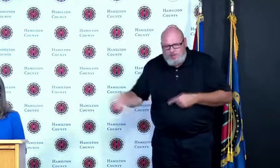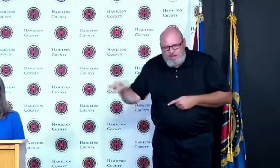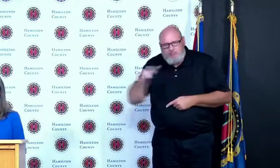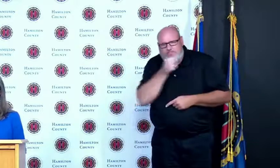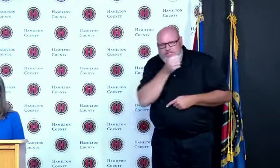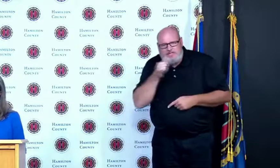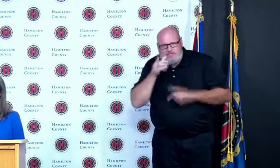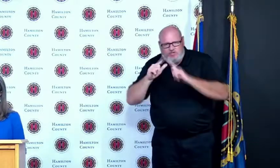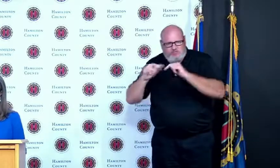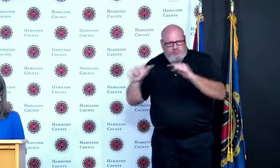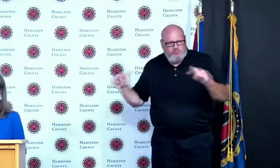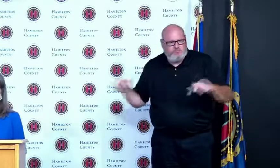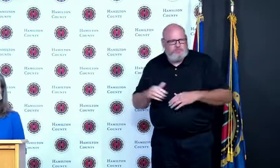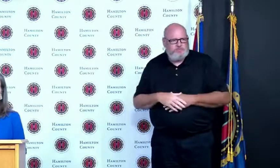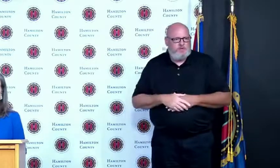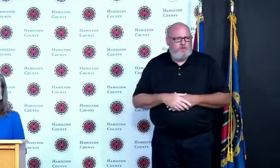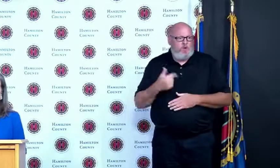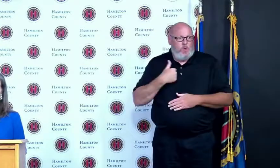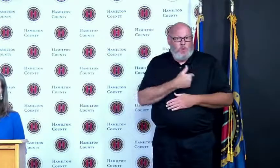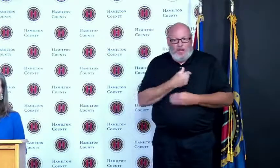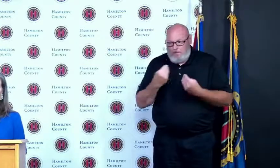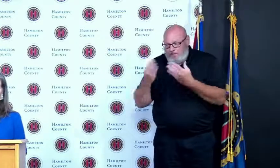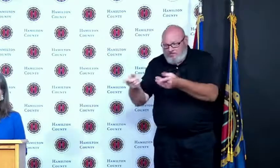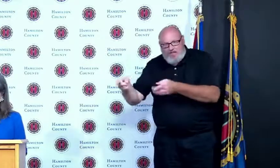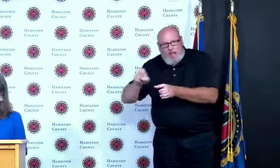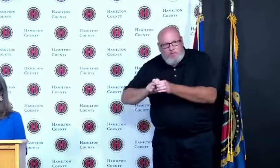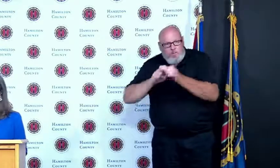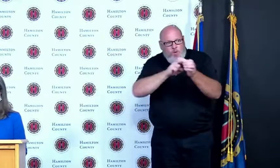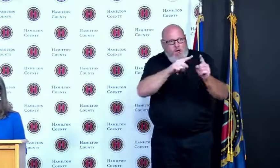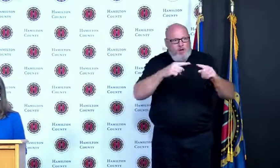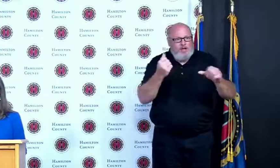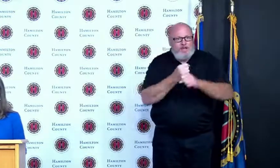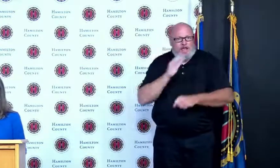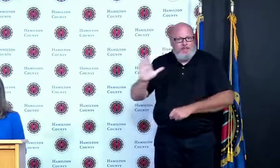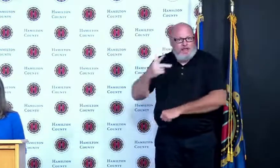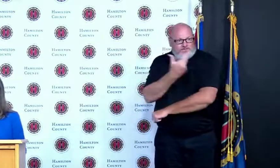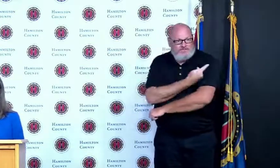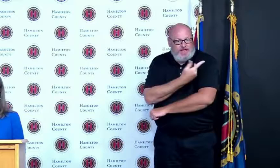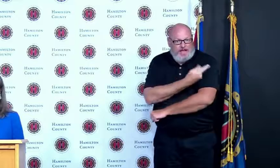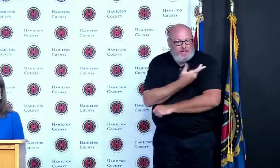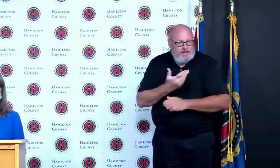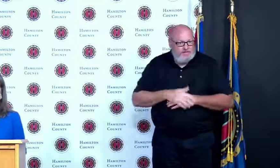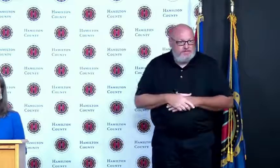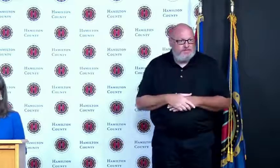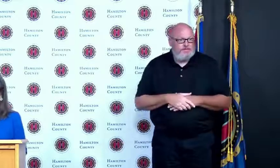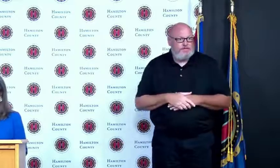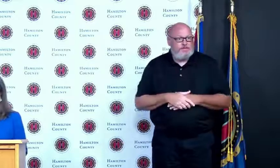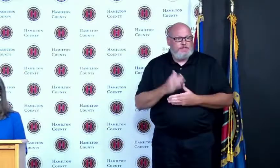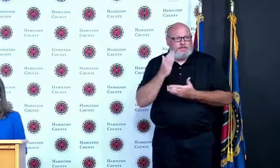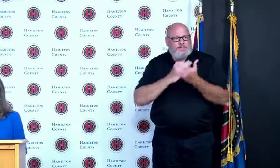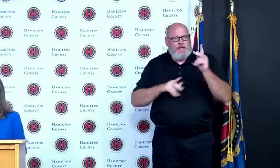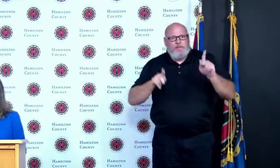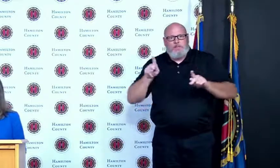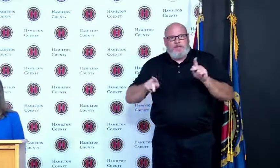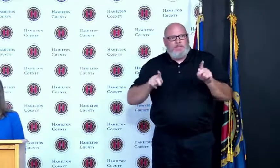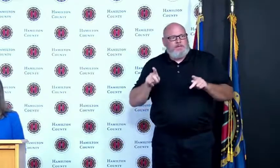to lend a supportive voice to those struggling with isolation to help kids learn remotely to